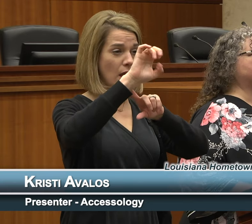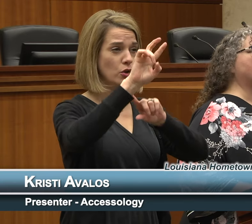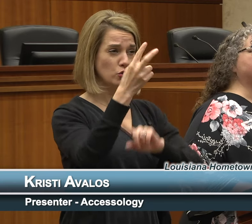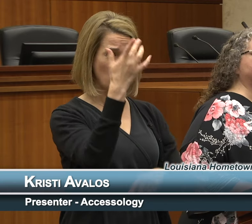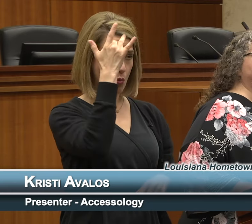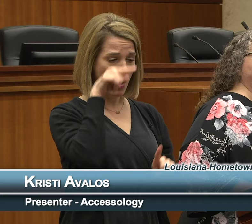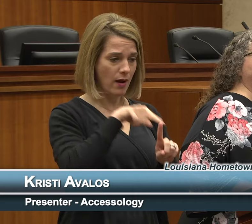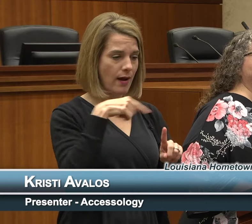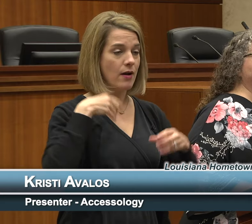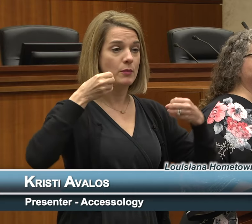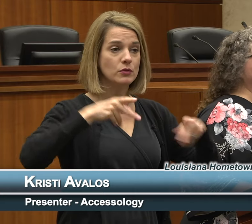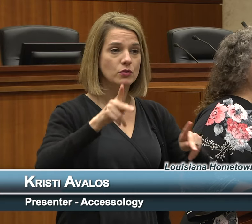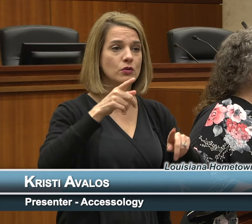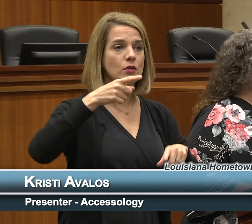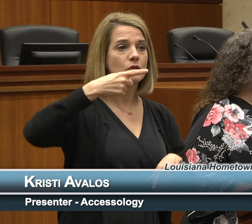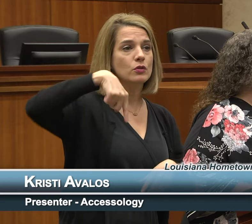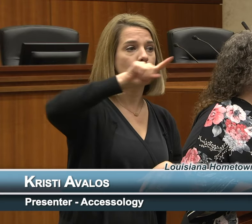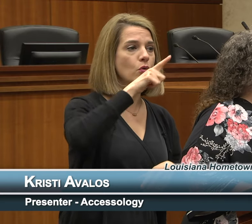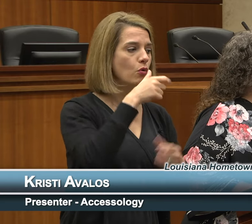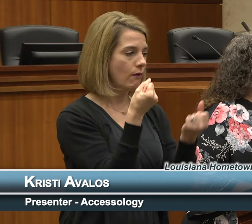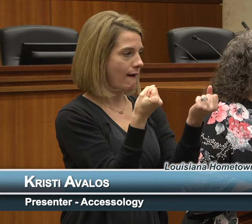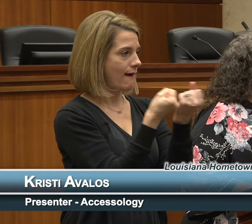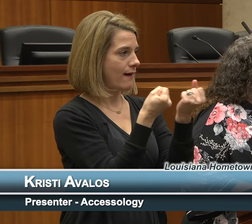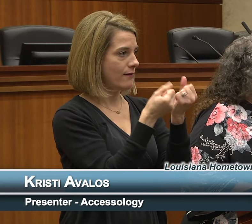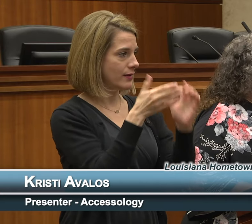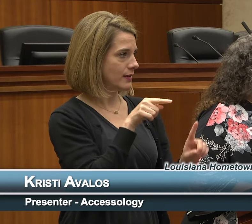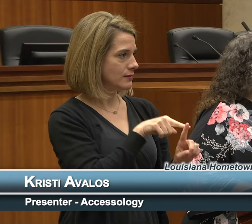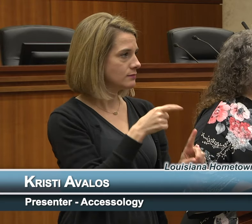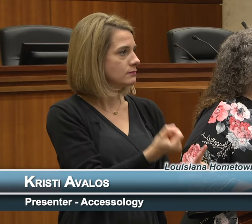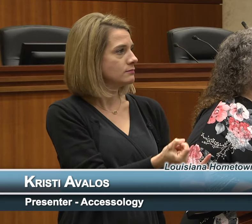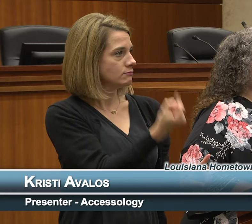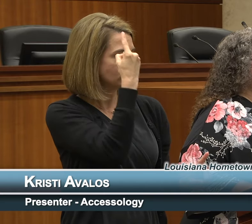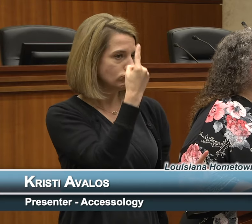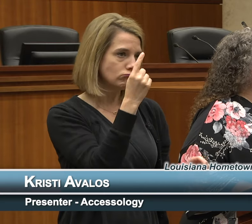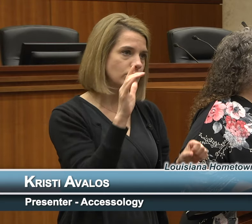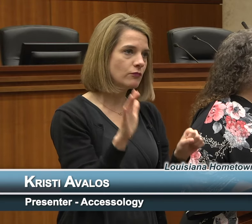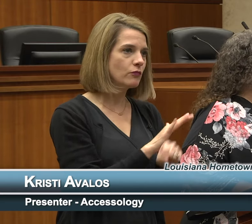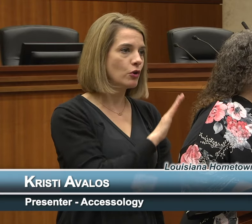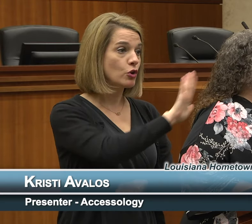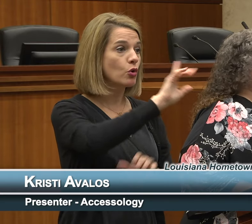an opportunity for those of you who are advocates to understand your roles and